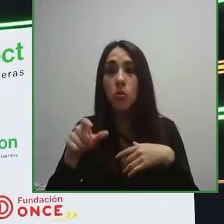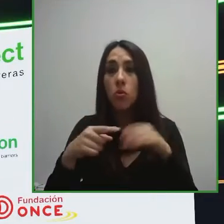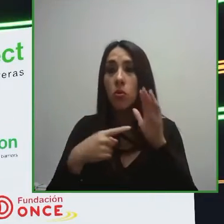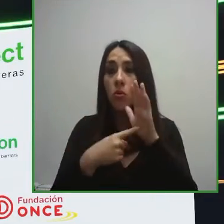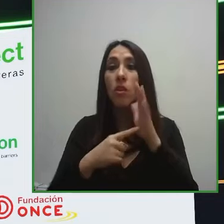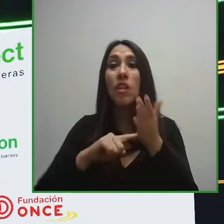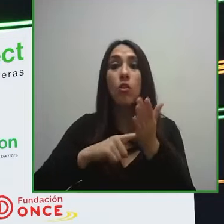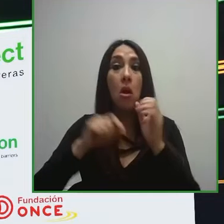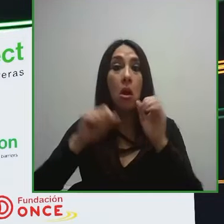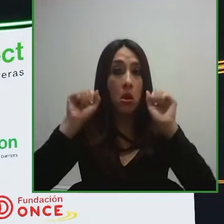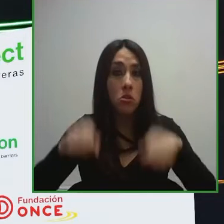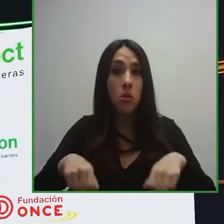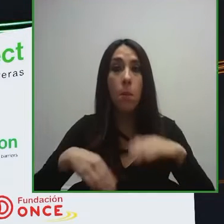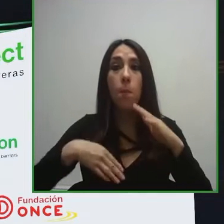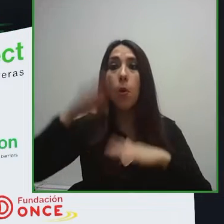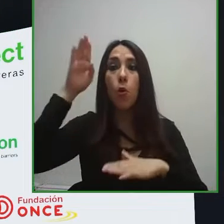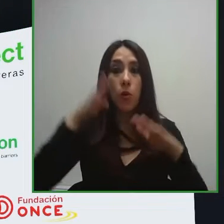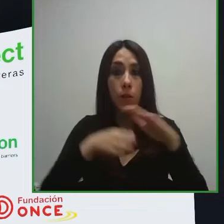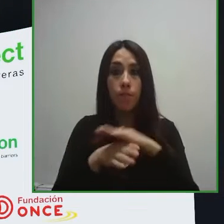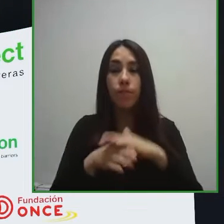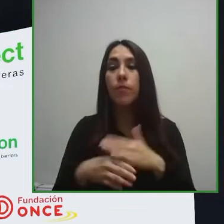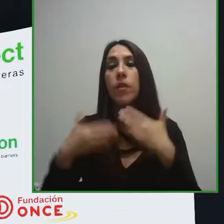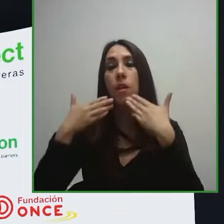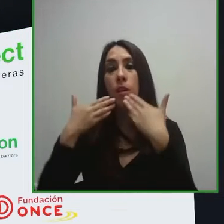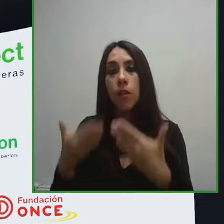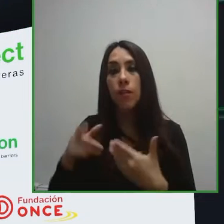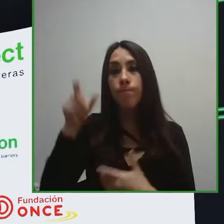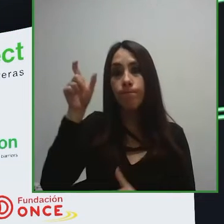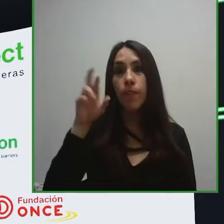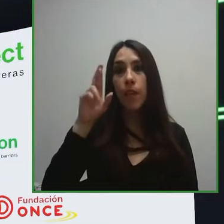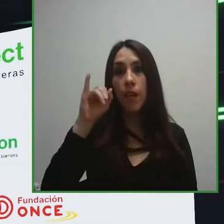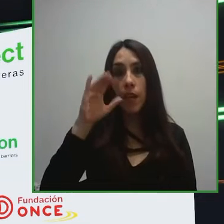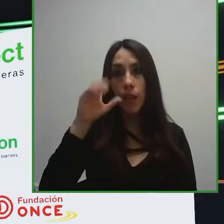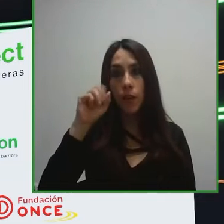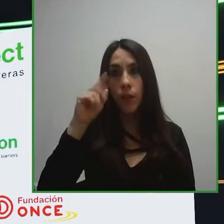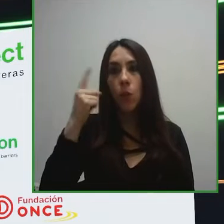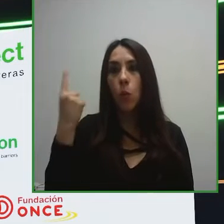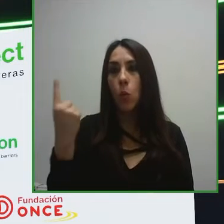we'd like to thank ricardo and all of our panelists for sharing their incredible work